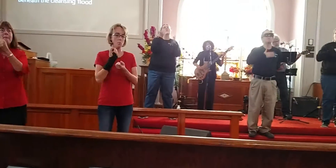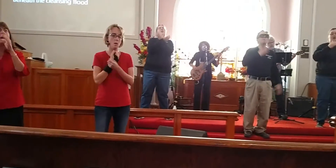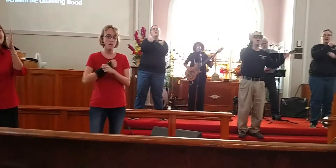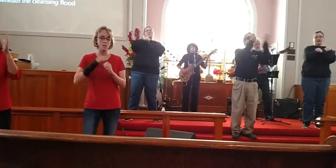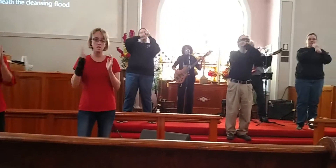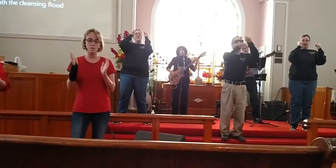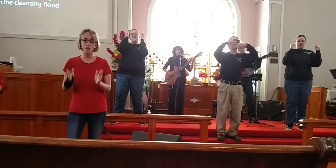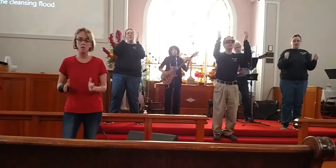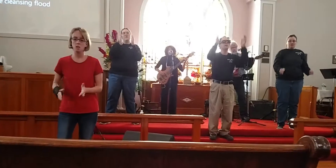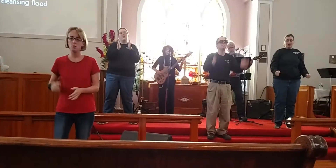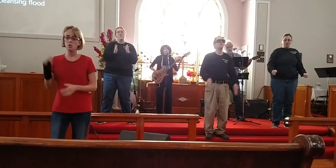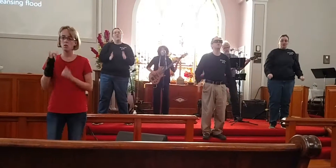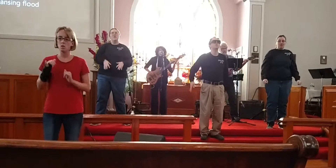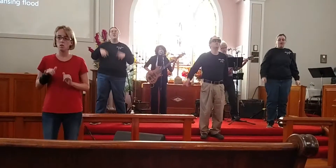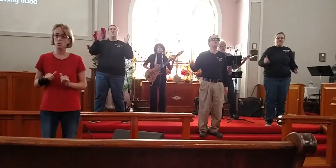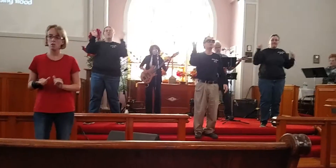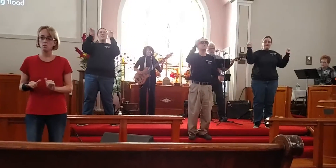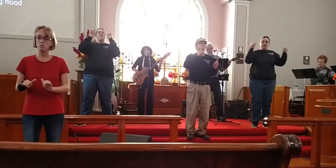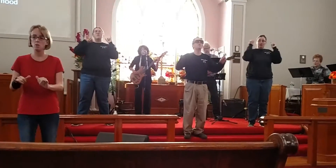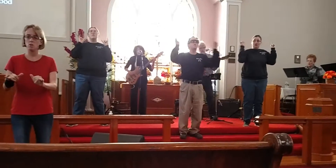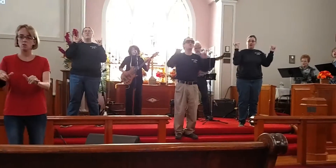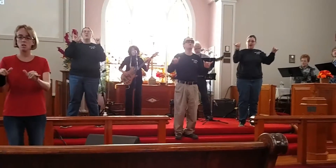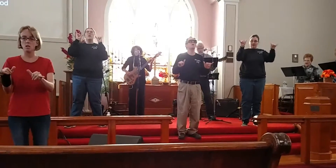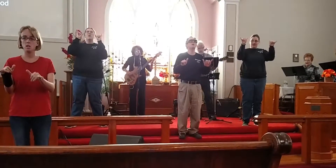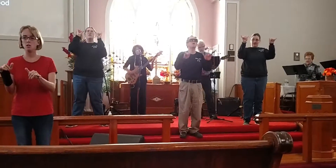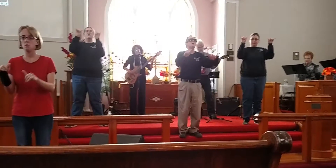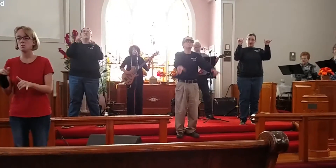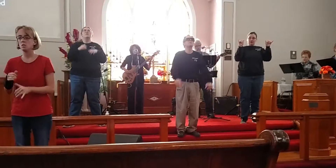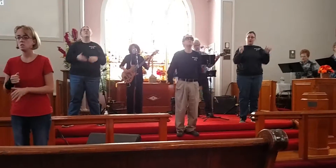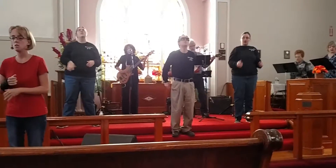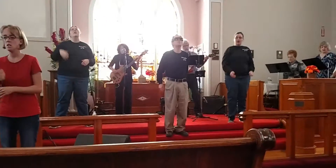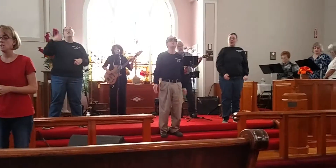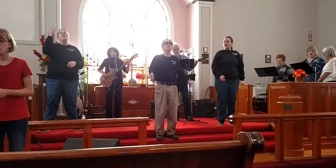My Savior forever